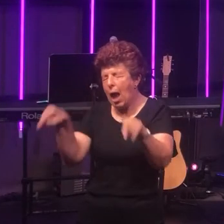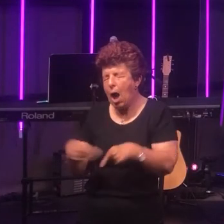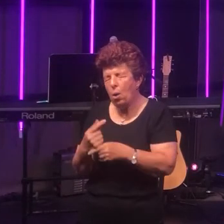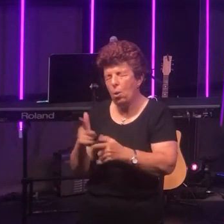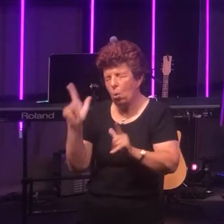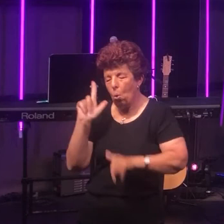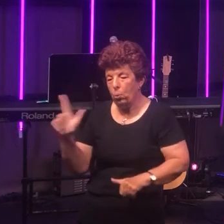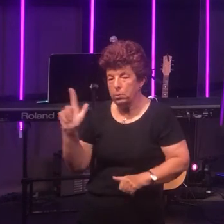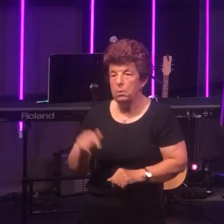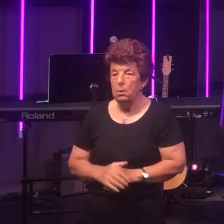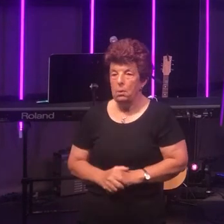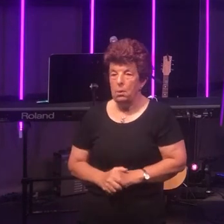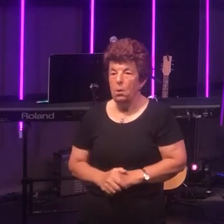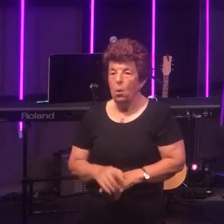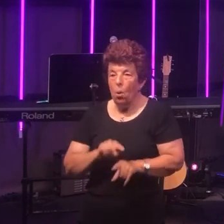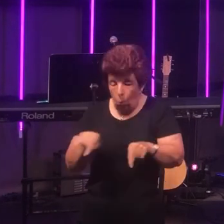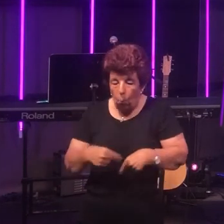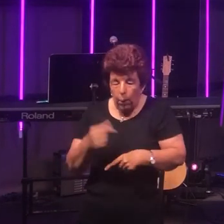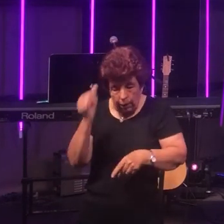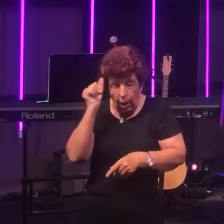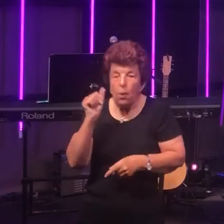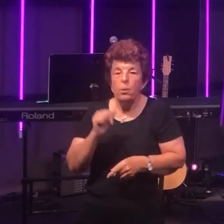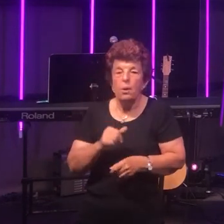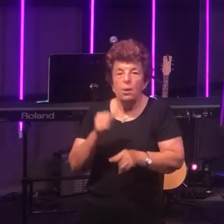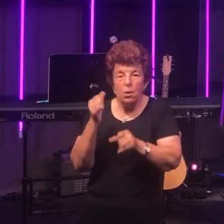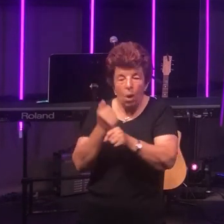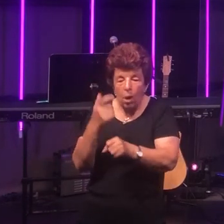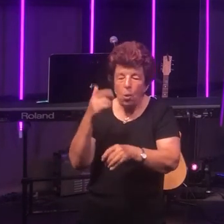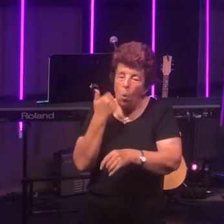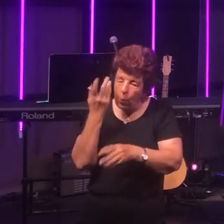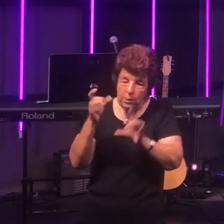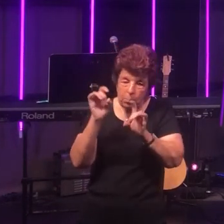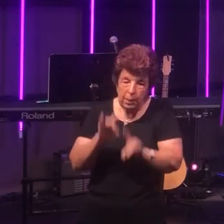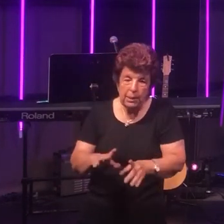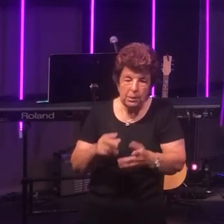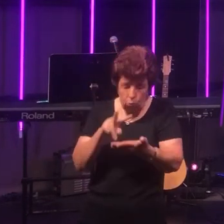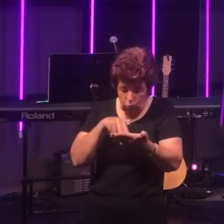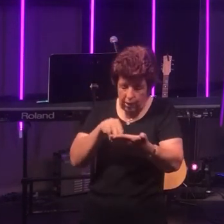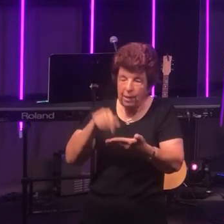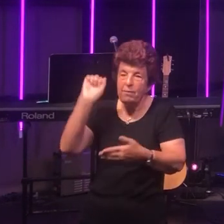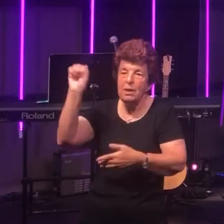We know that God always blesses the reading of his word!